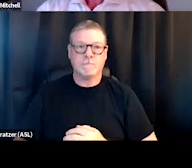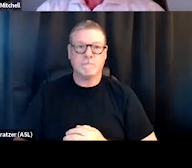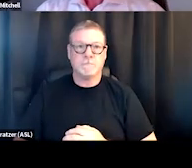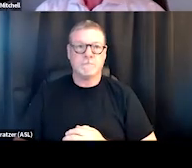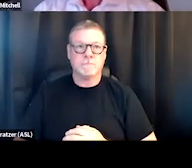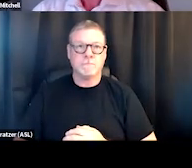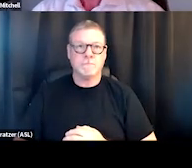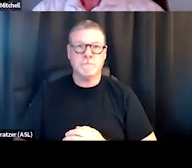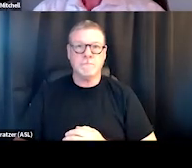Thank you so much, Mike.